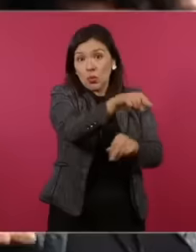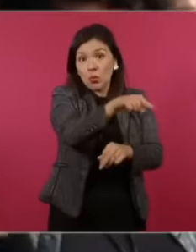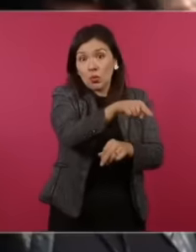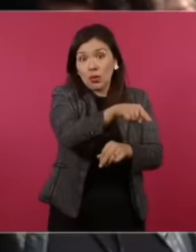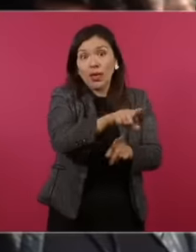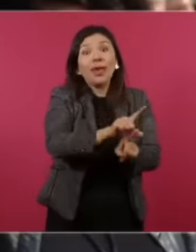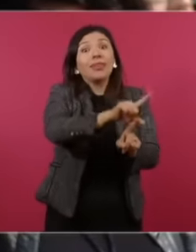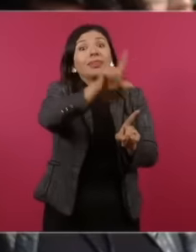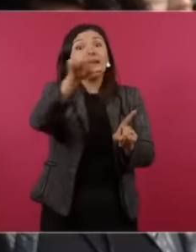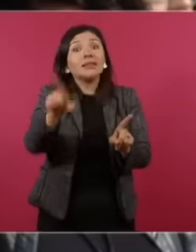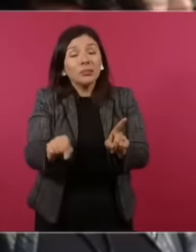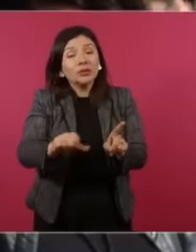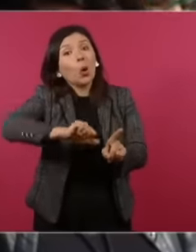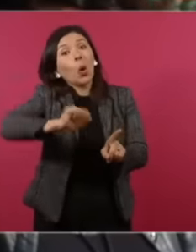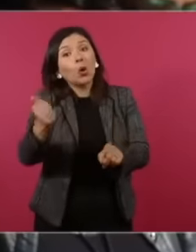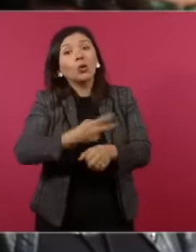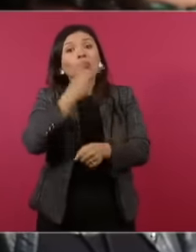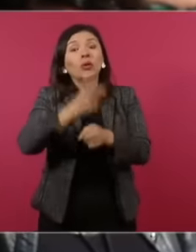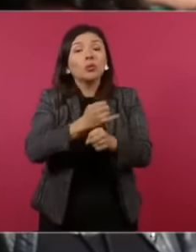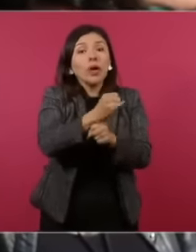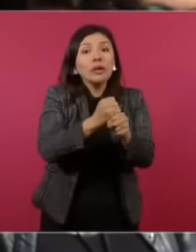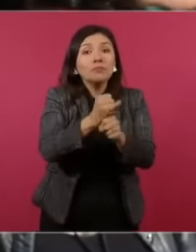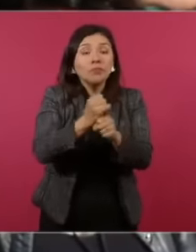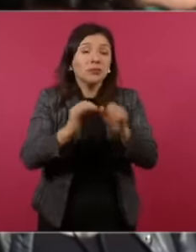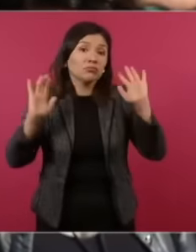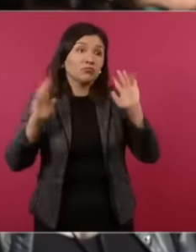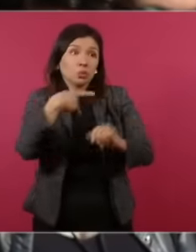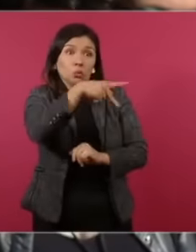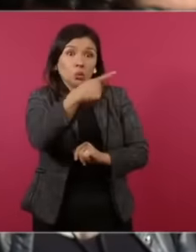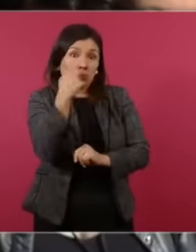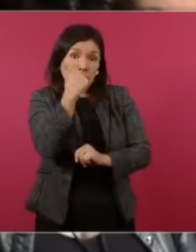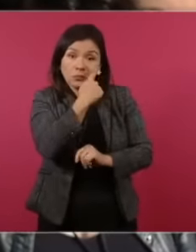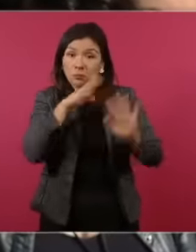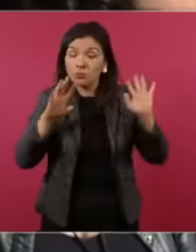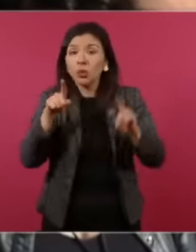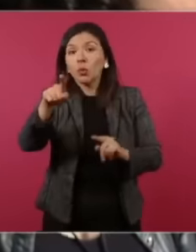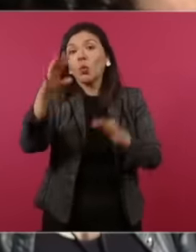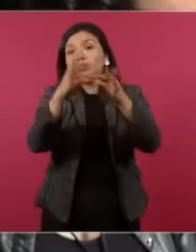did her other research because everyone who sees it and you have their version. But and